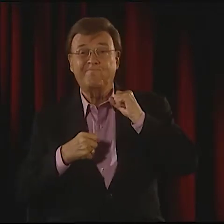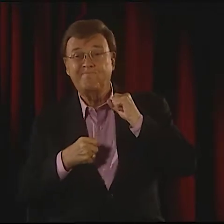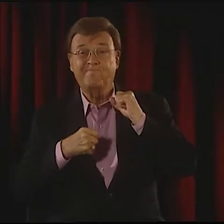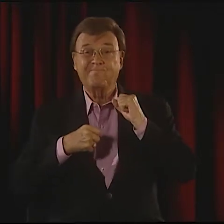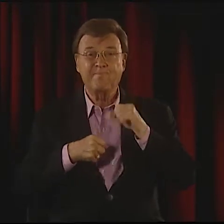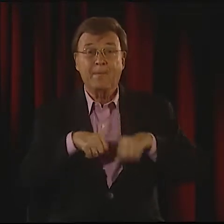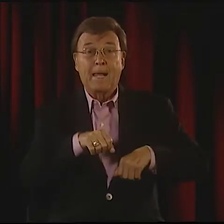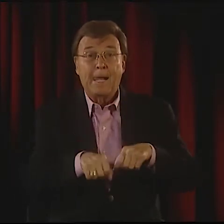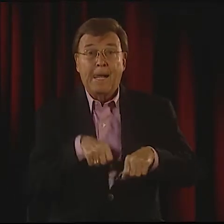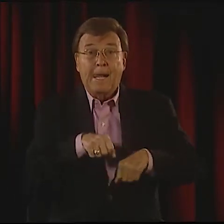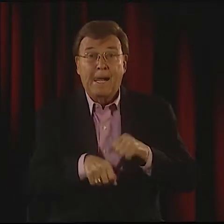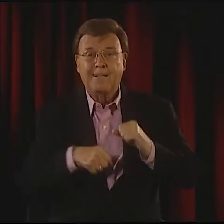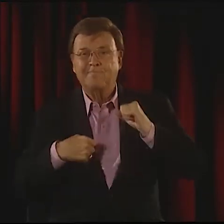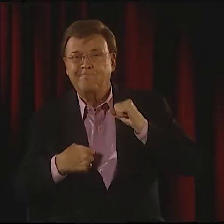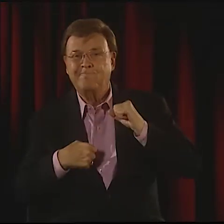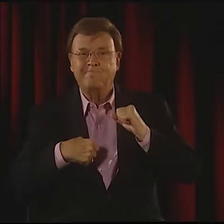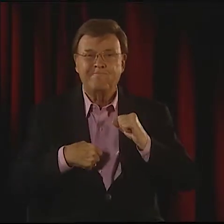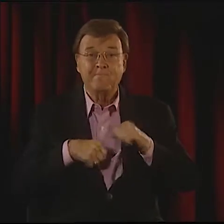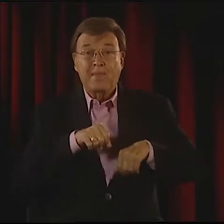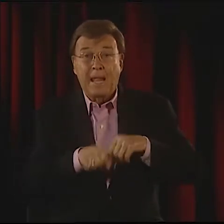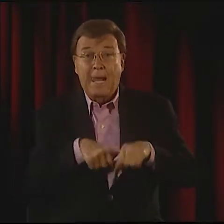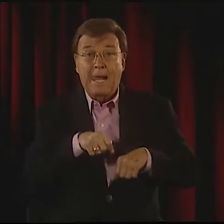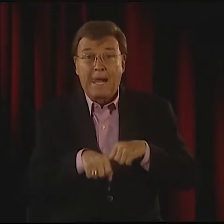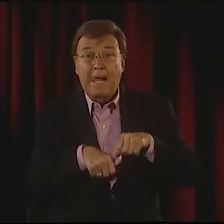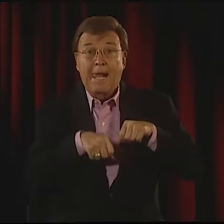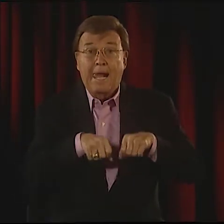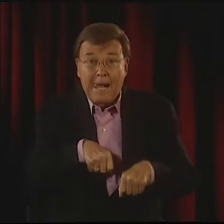TAKES THE BIRD FROM THE DOG, AND THEY CONTINUE ON THEIR WAY.